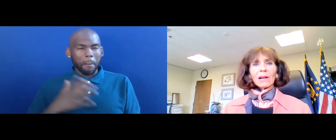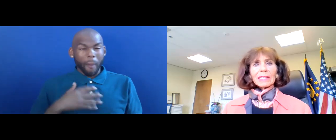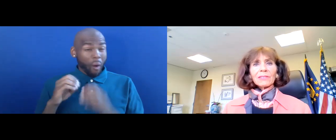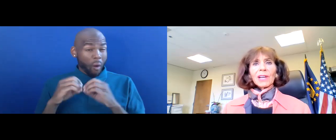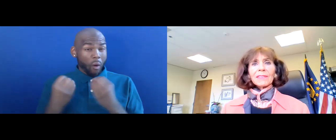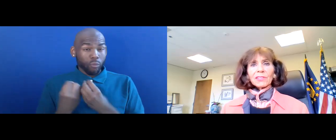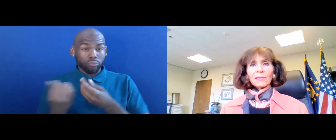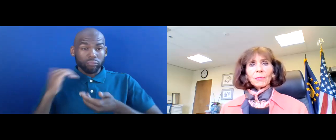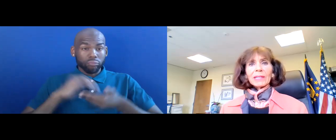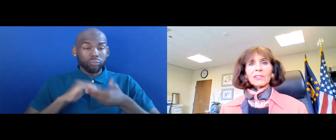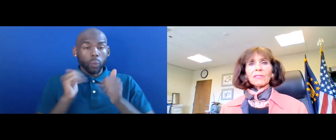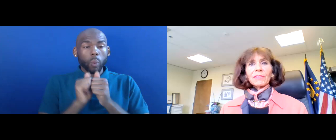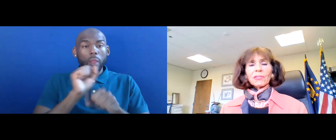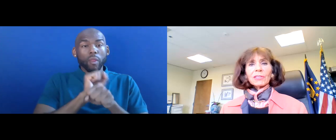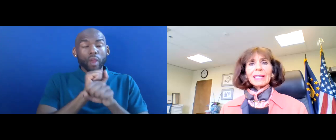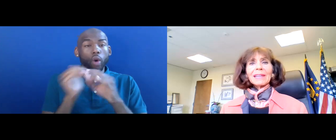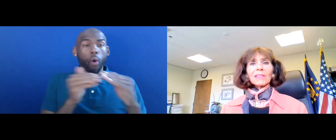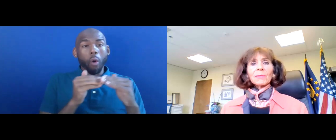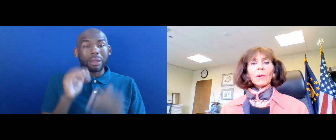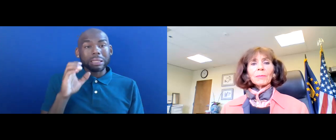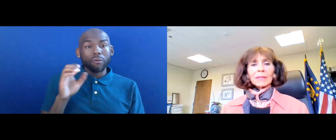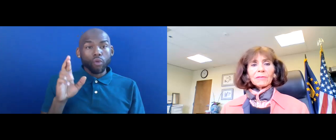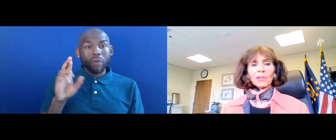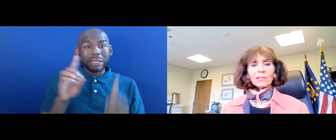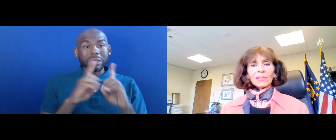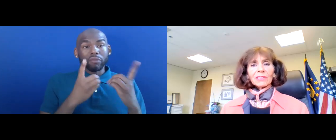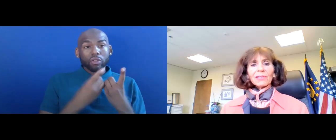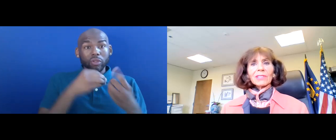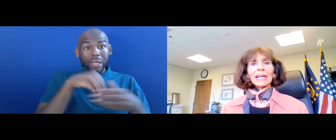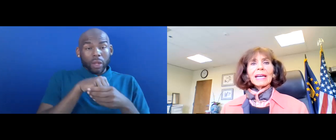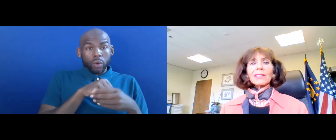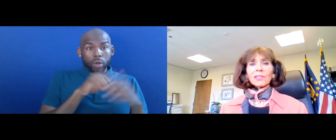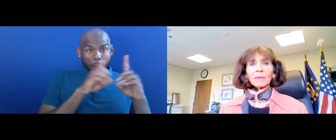COLLEAGUES AT THE HIGH SCHOOL RIGHTS DIVISION IN THE DEPARTMENT OF JUSTICE.